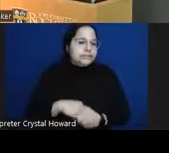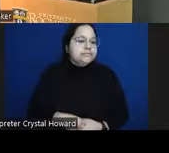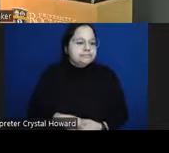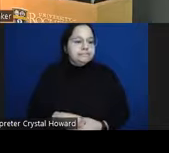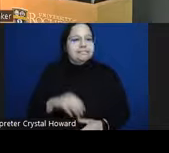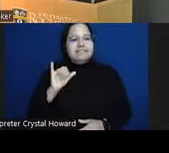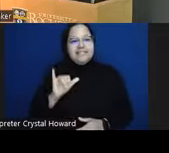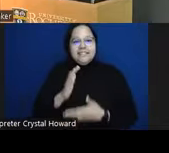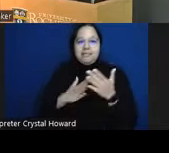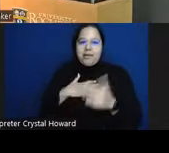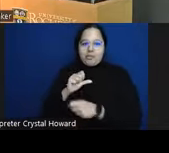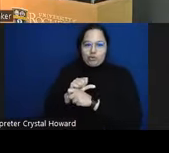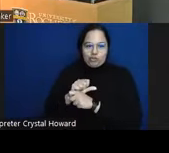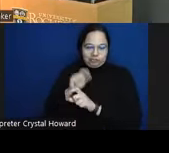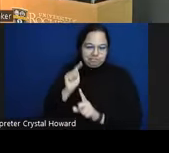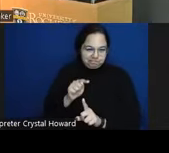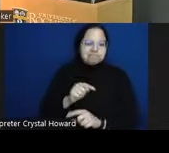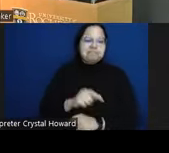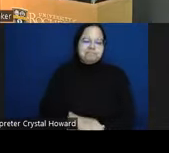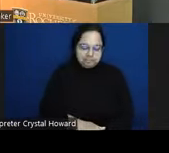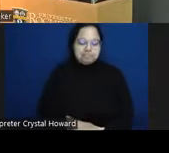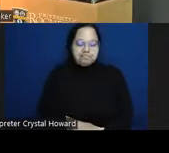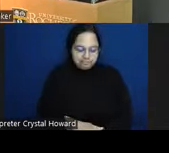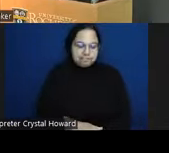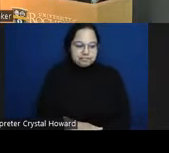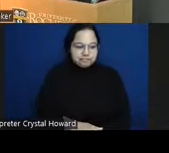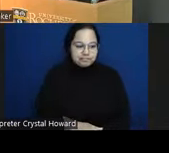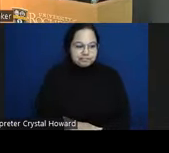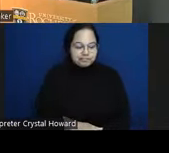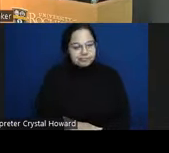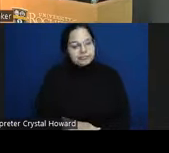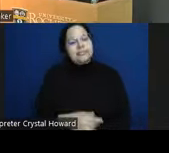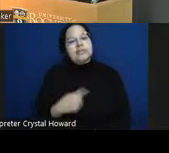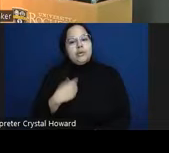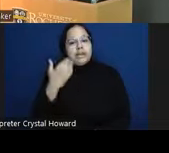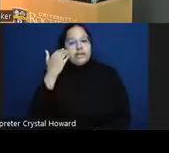exact thing um so we know that historically you look at this is the conceptual model that I based